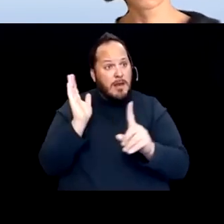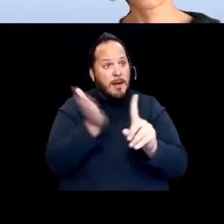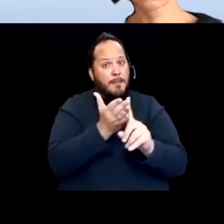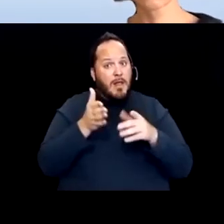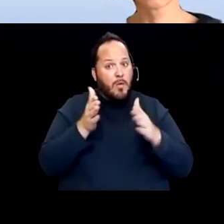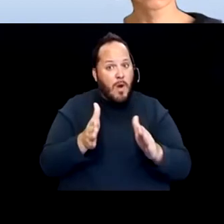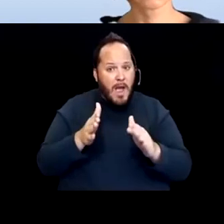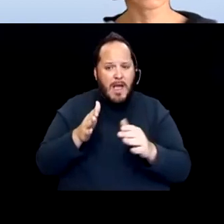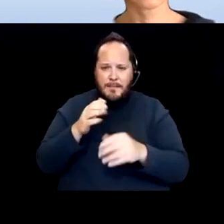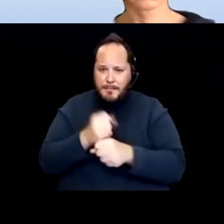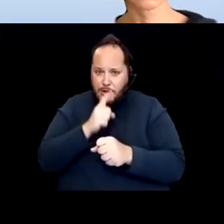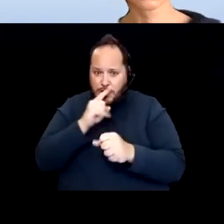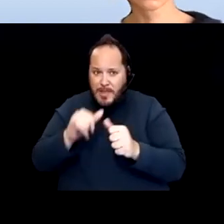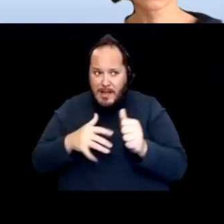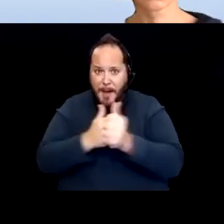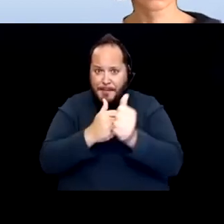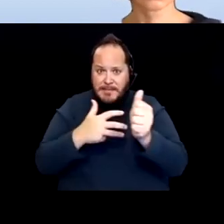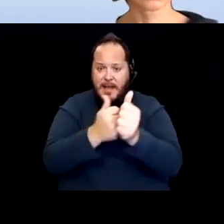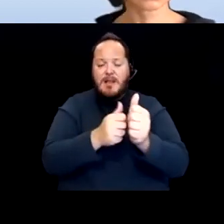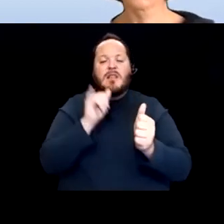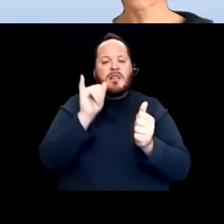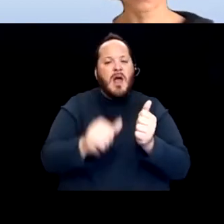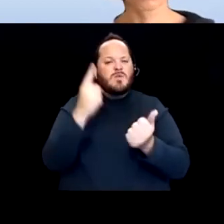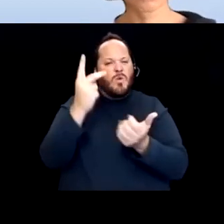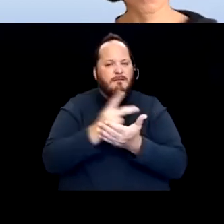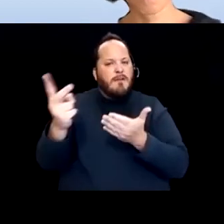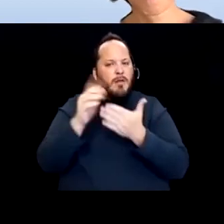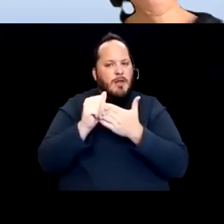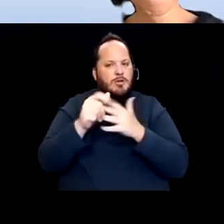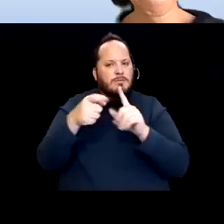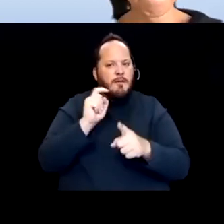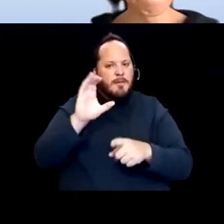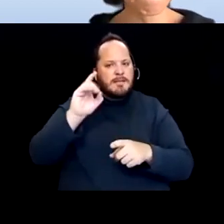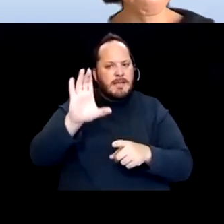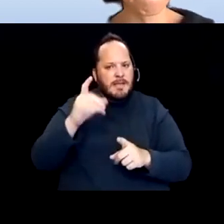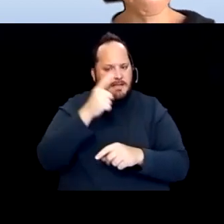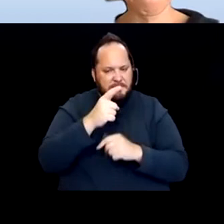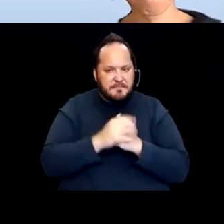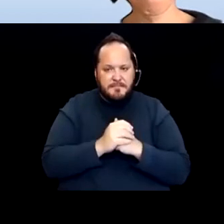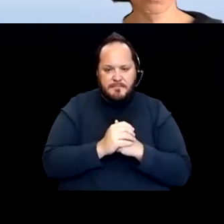and compelling way that was failed leadership on the part of the CDC. And that was failed leadership